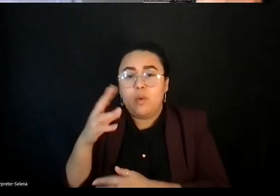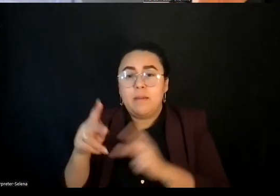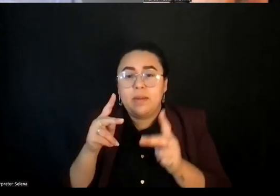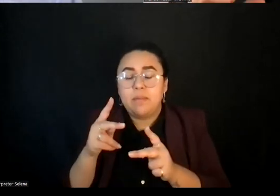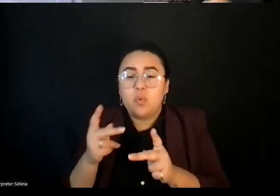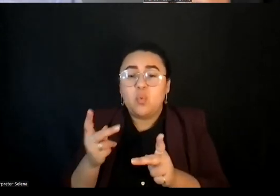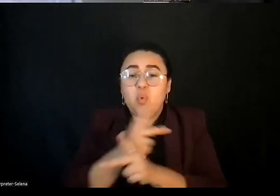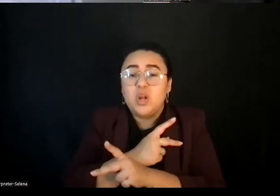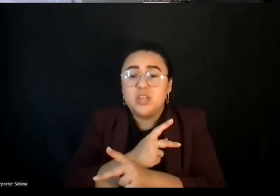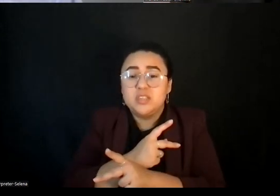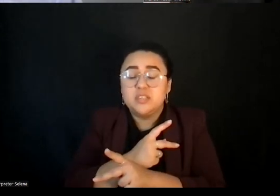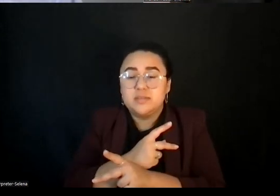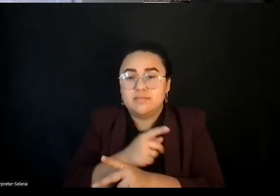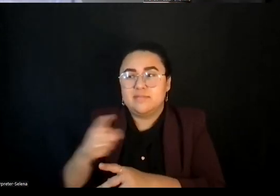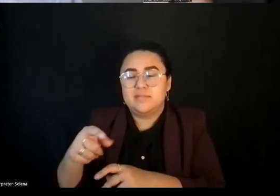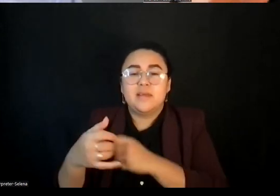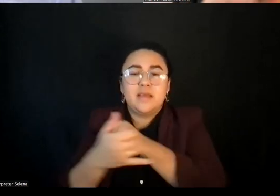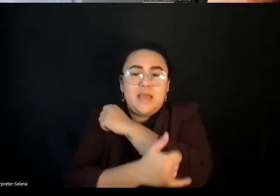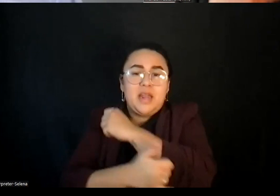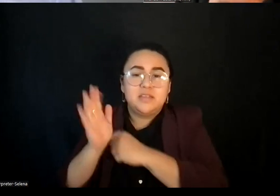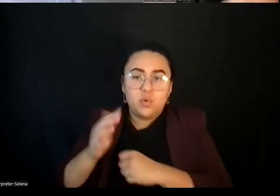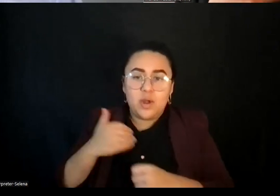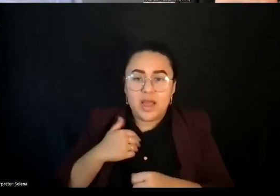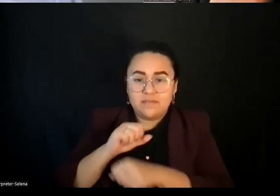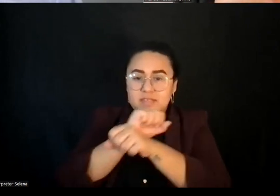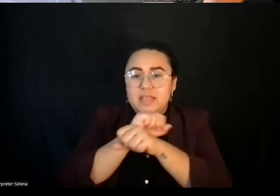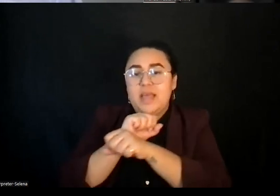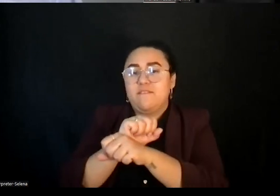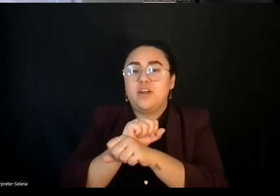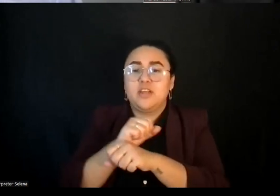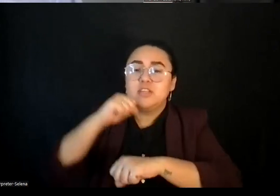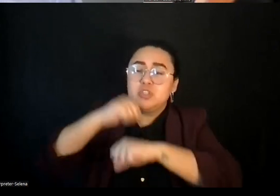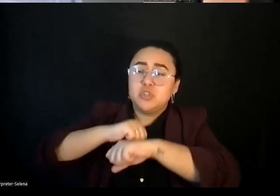United States where there was slavery because where you embedded in structural racism, he